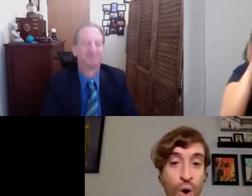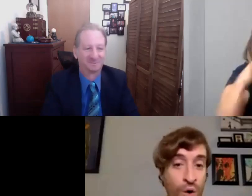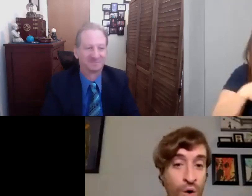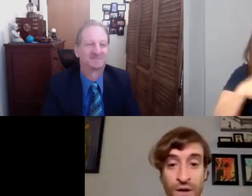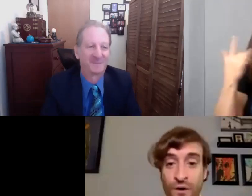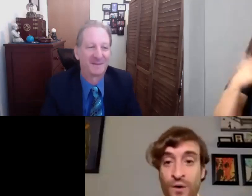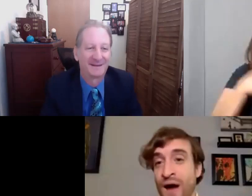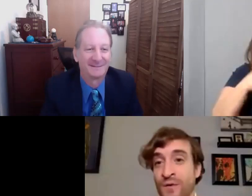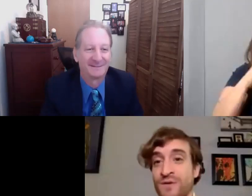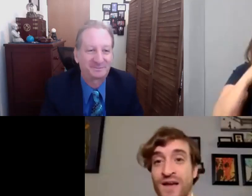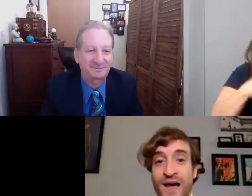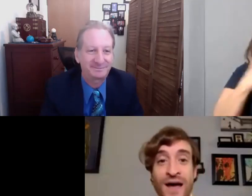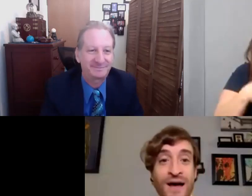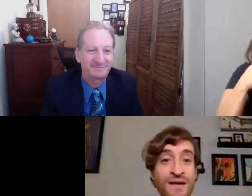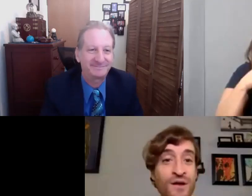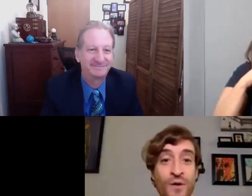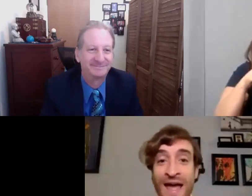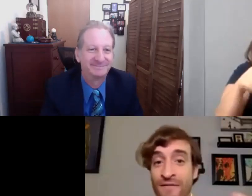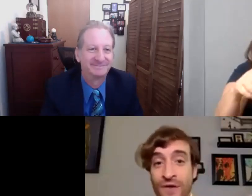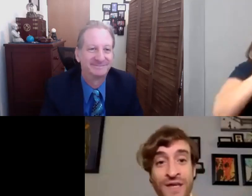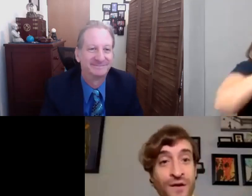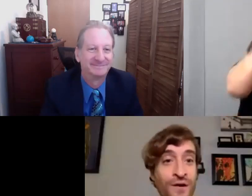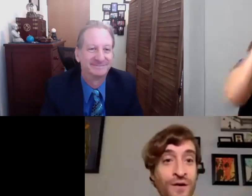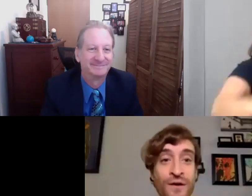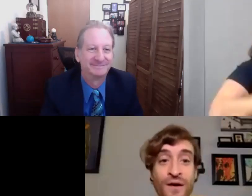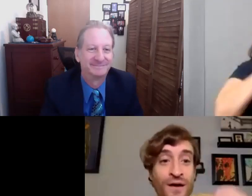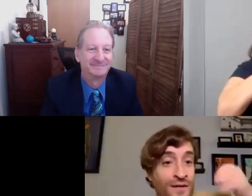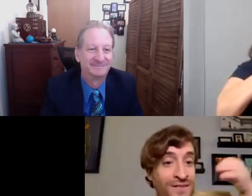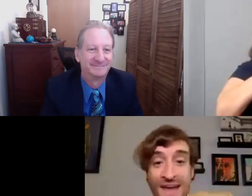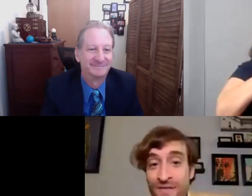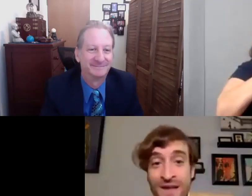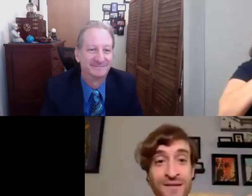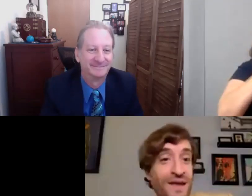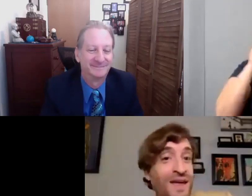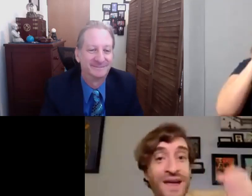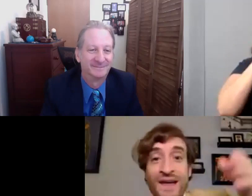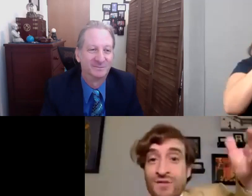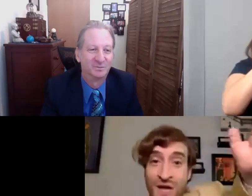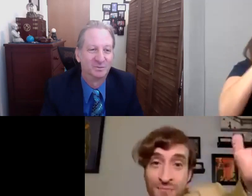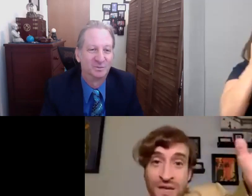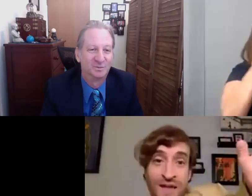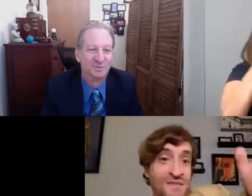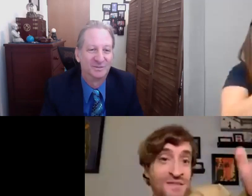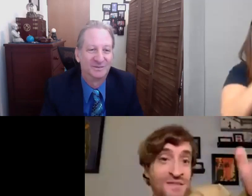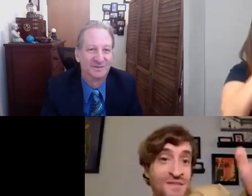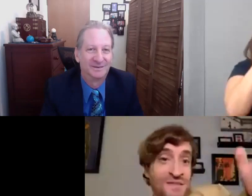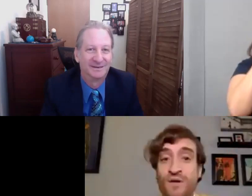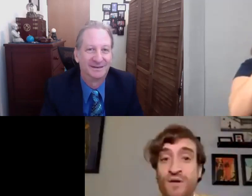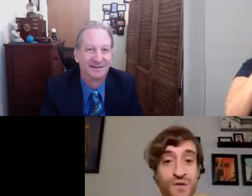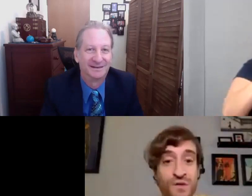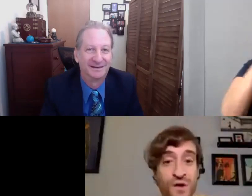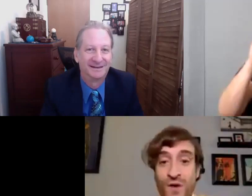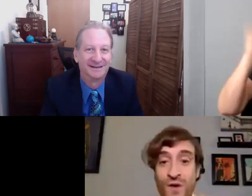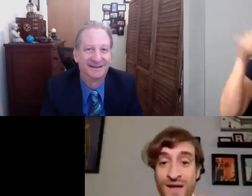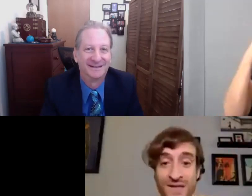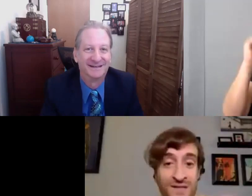all year round. Uh you know, every year David, and John Paizis, and everyone at Performing Arts Studio